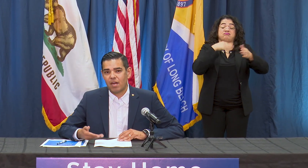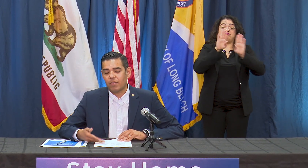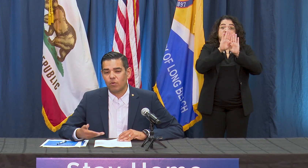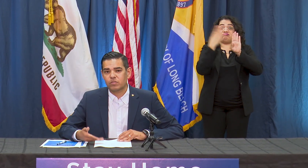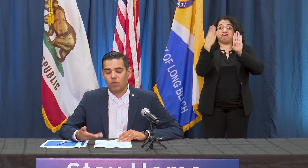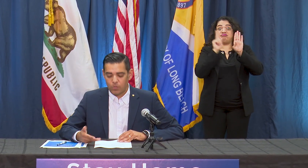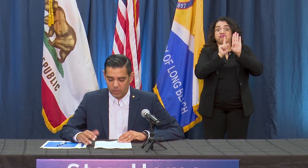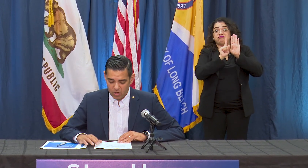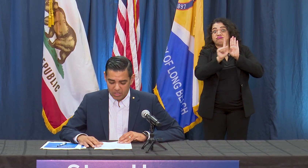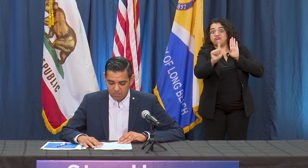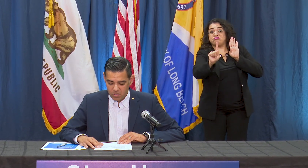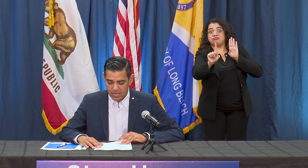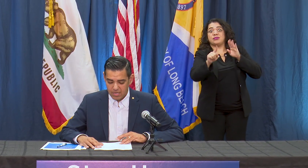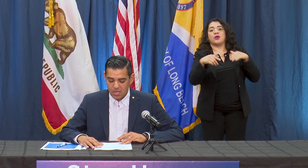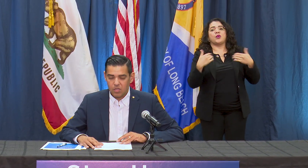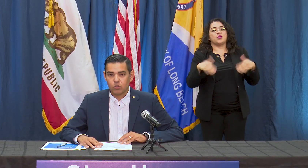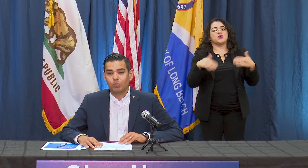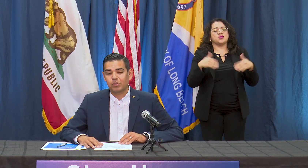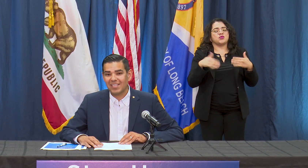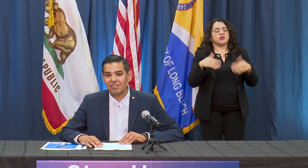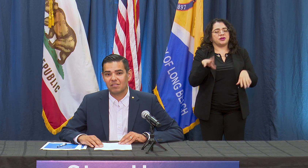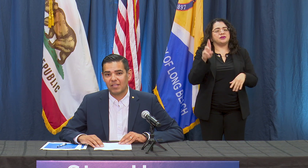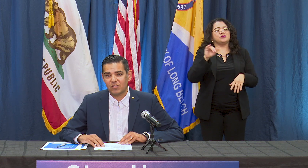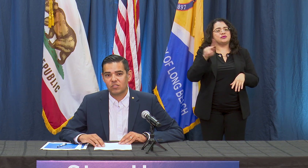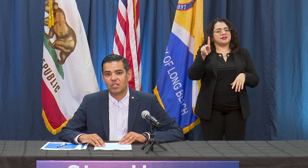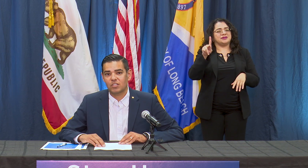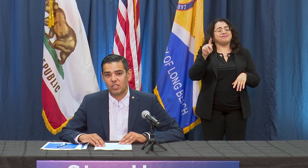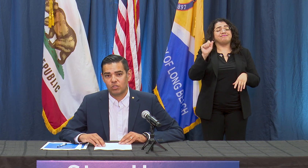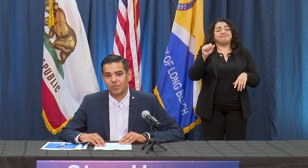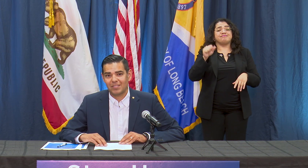care of the most vulnerable in our community so please let's continue to be